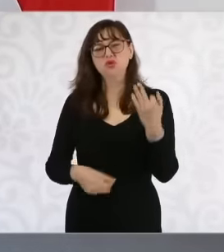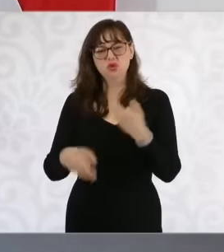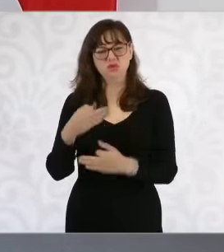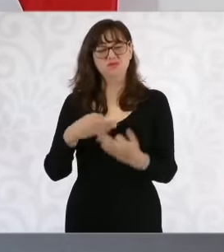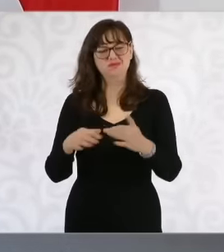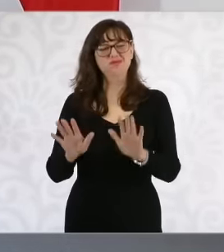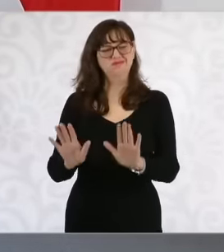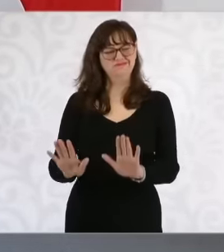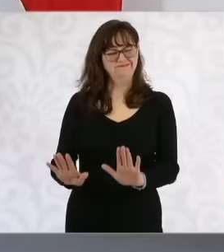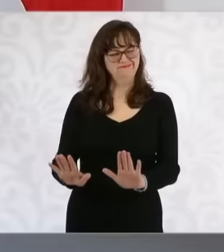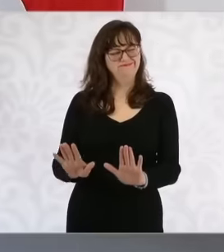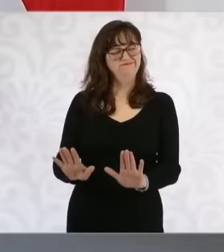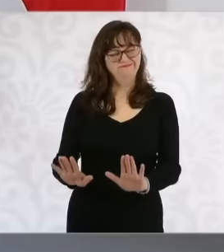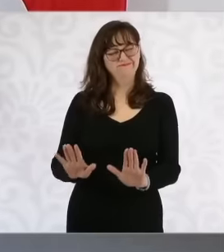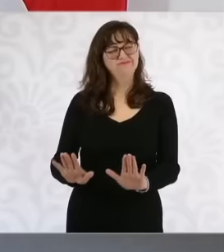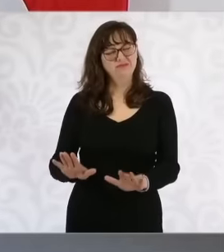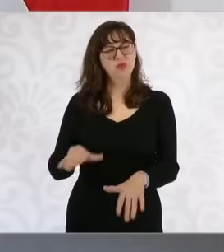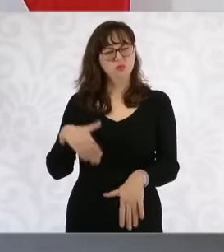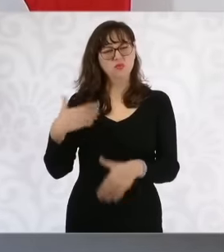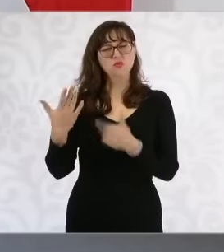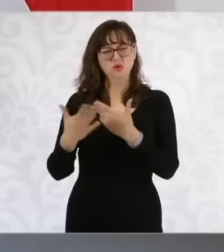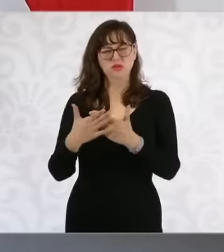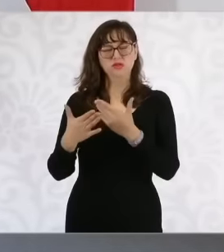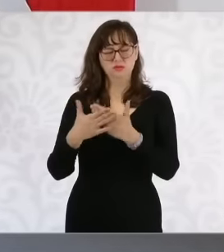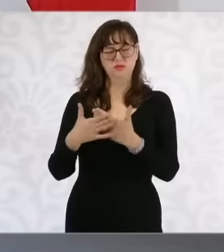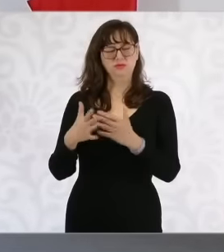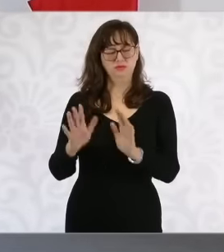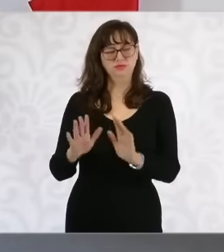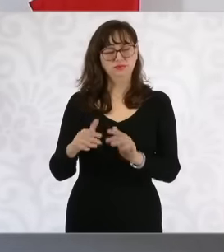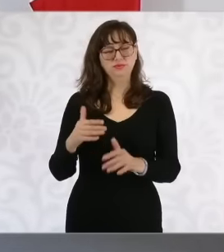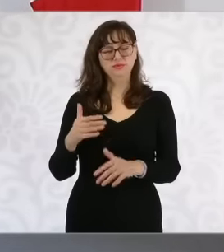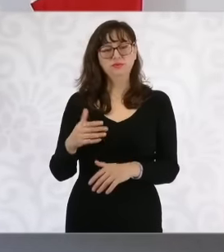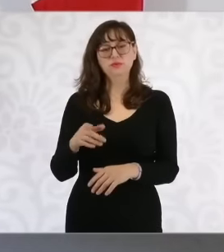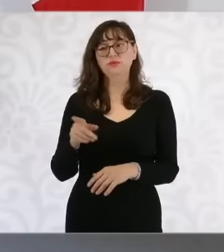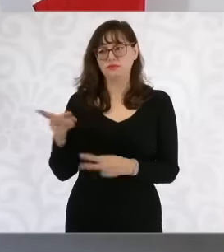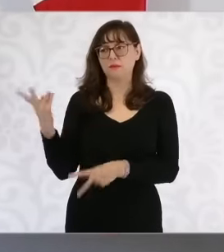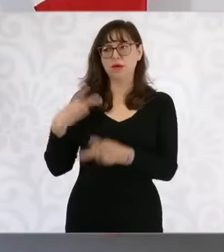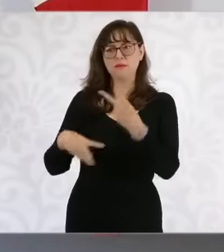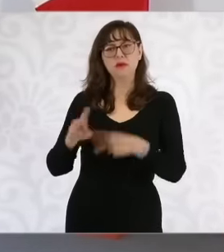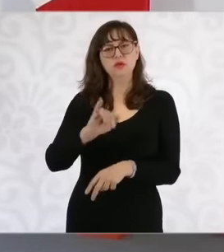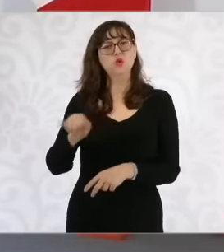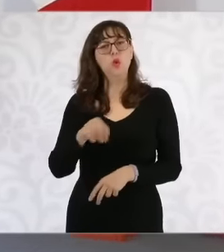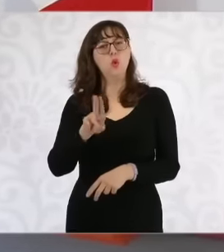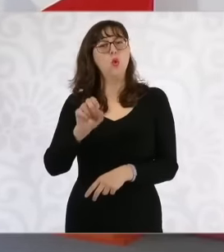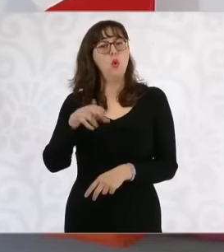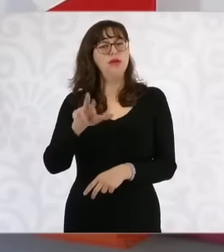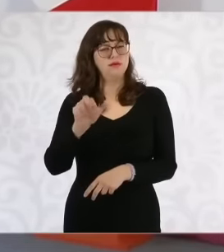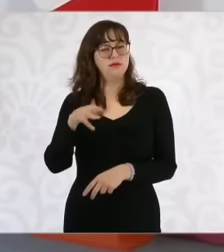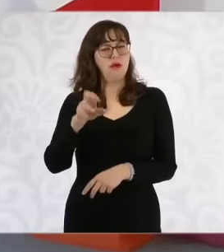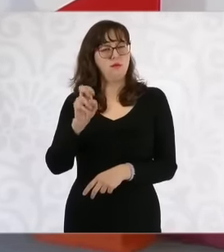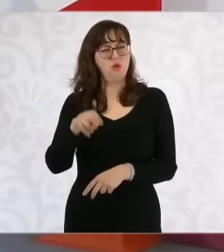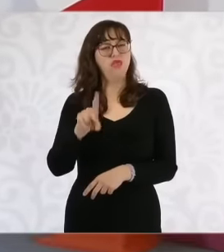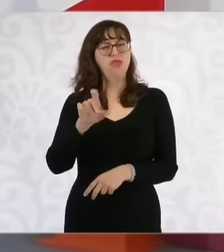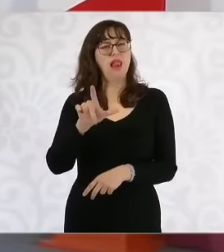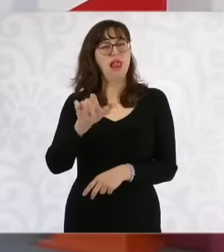g20 in Brazil We ask Juan Ramón de la Fuente to come and inform you.